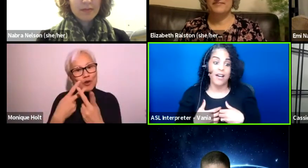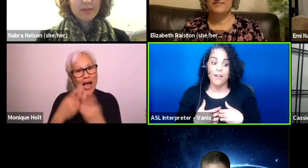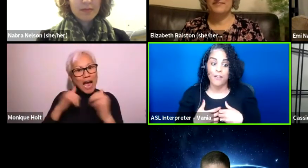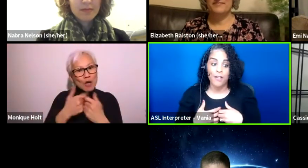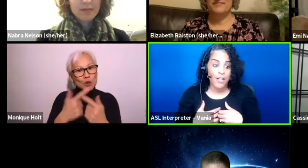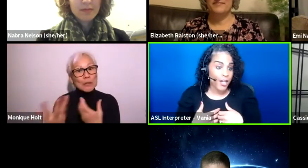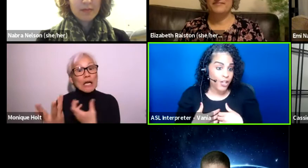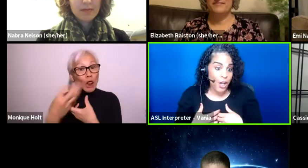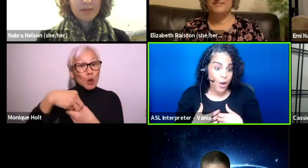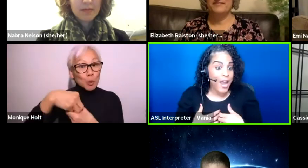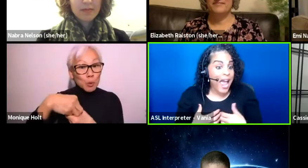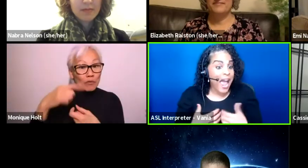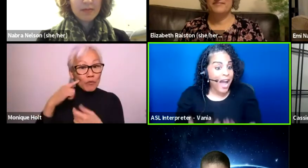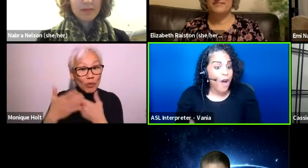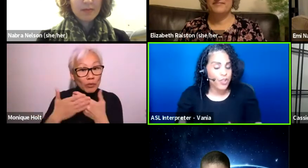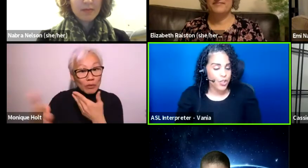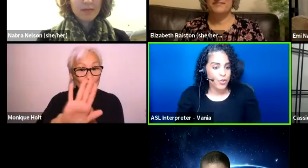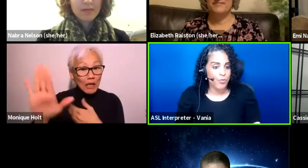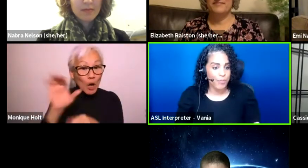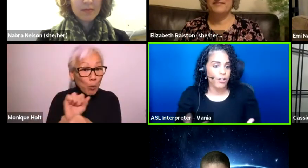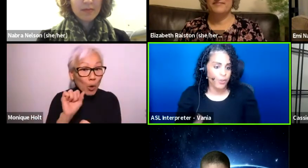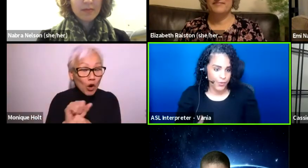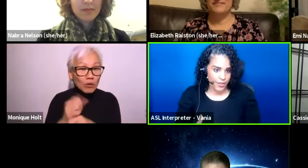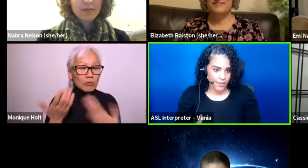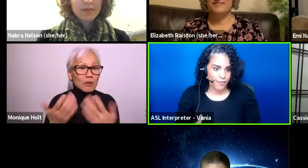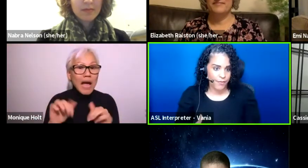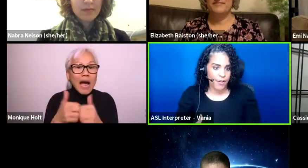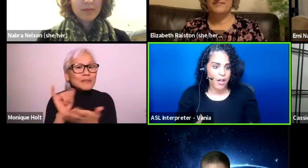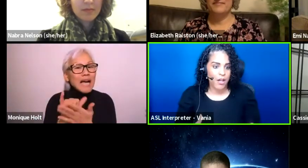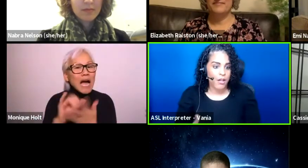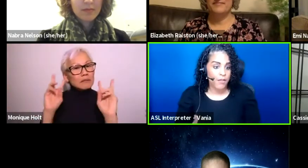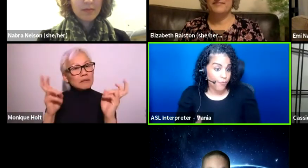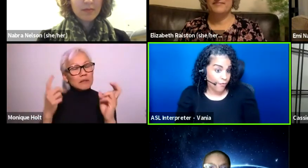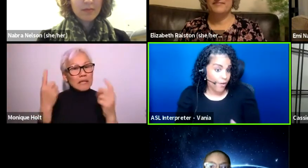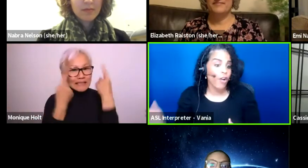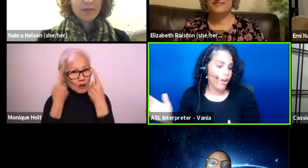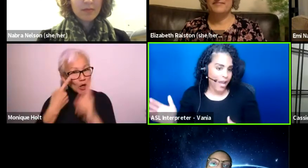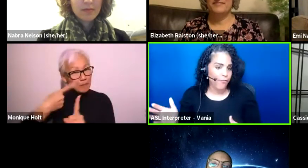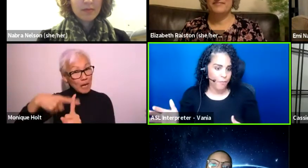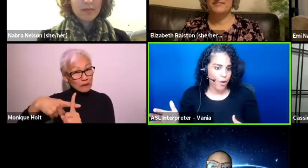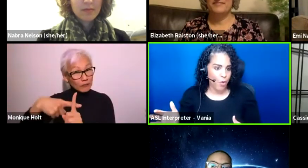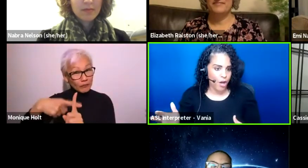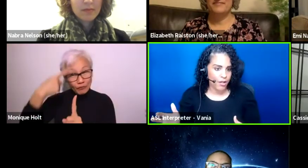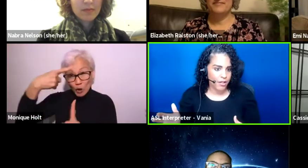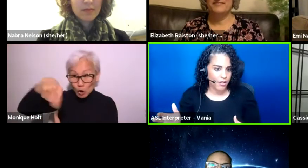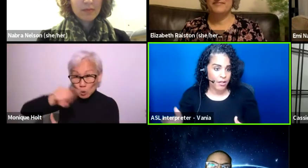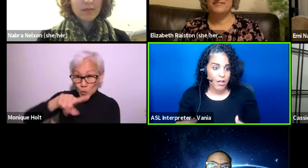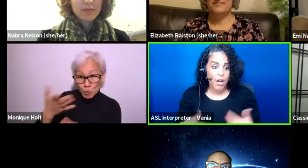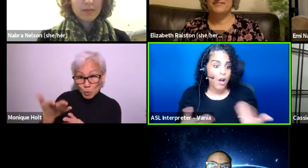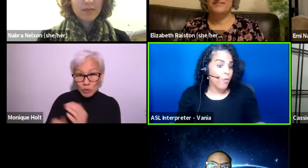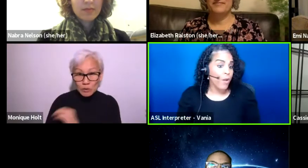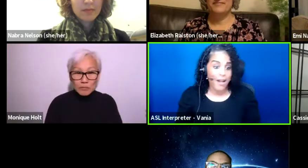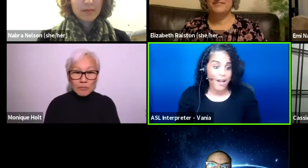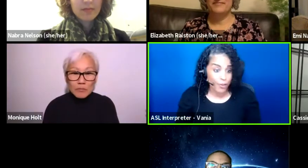you know, how to be inclusive here on out from their work, whatever,